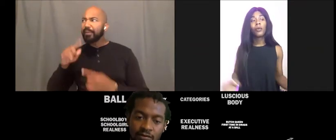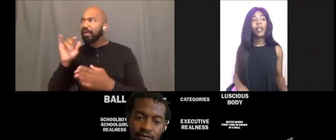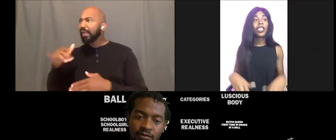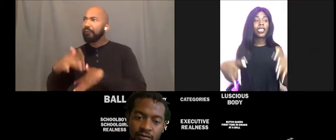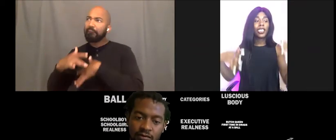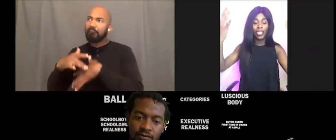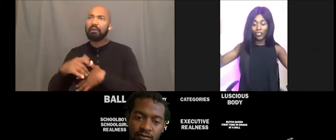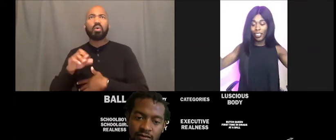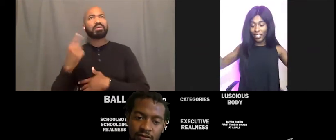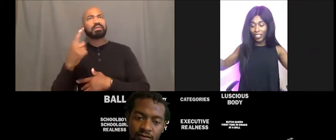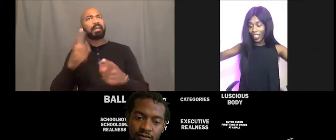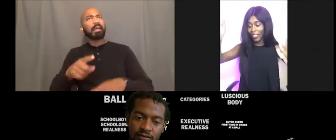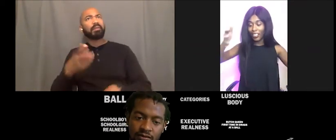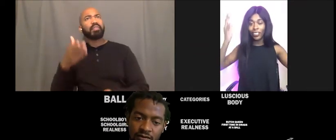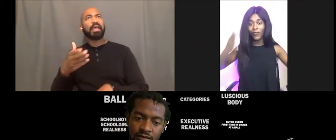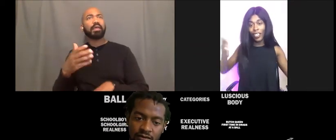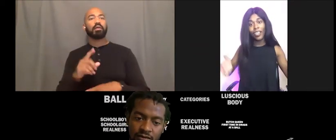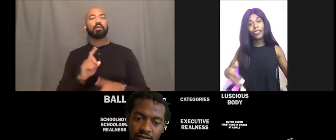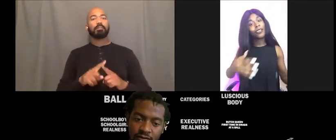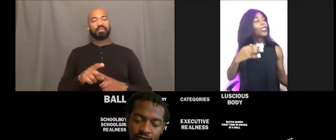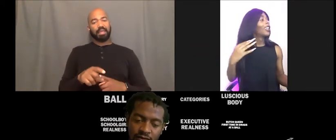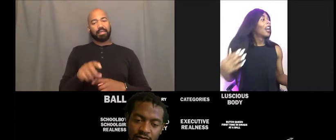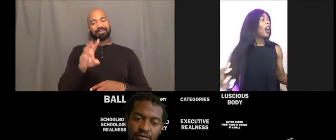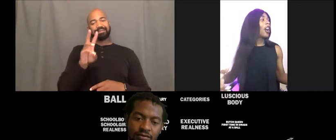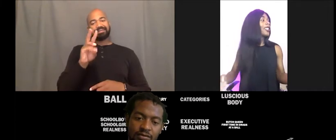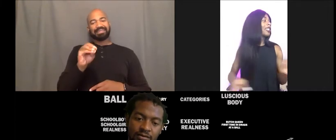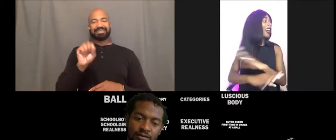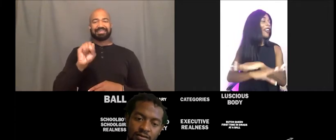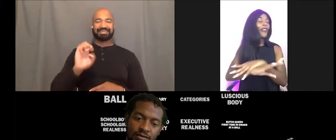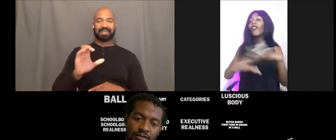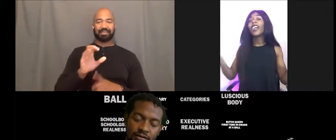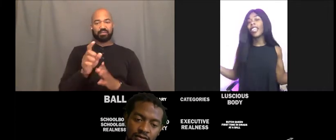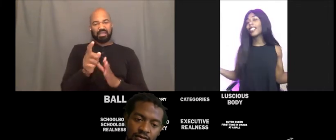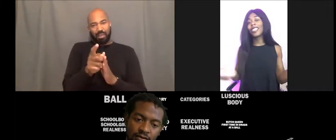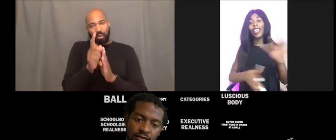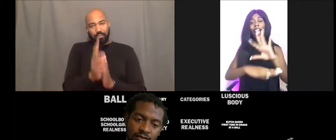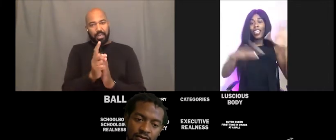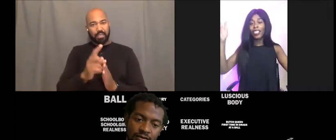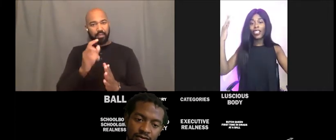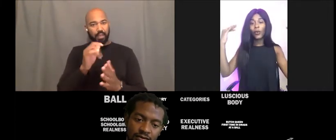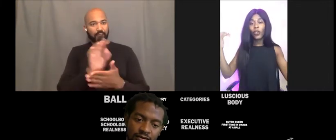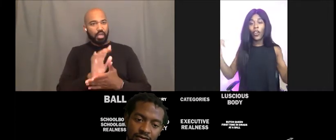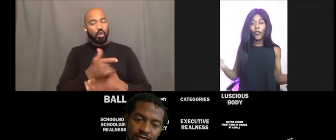It's just like those 60 seconds of those videos are just like funny. Just like I can take the world off.